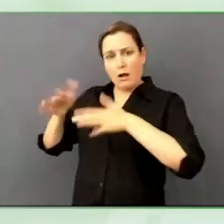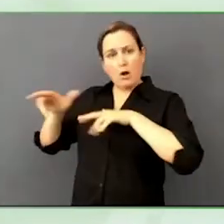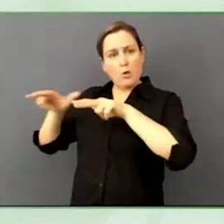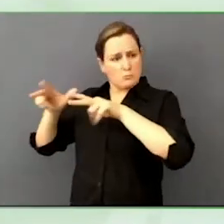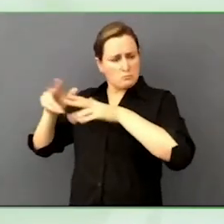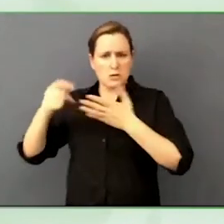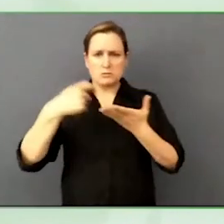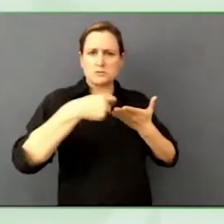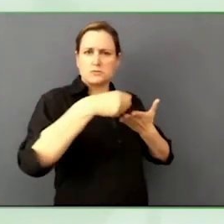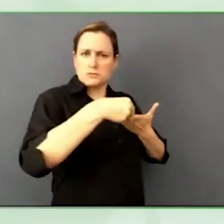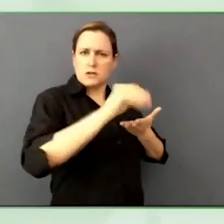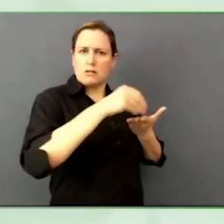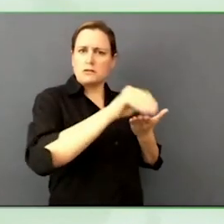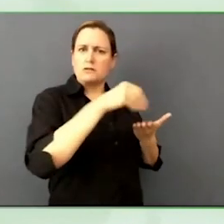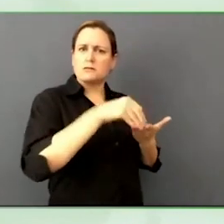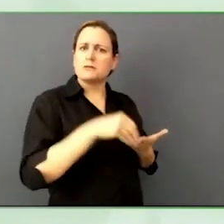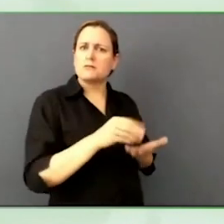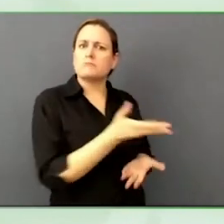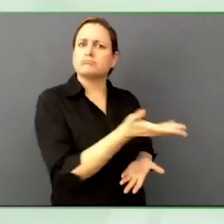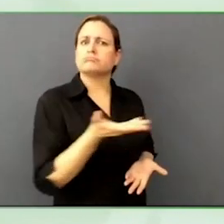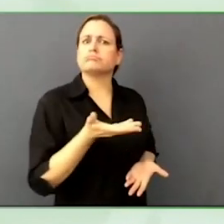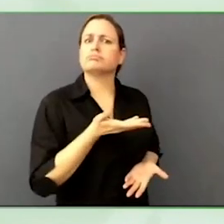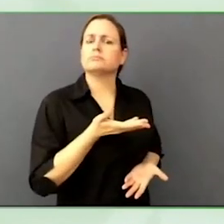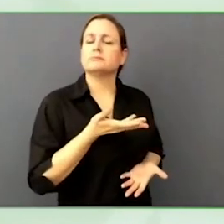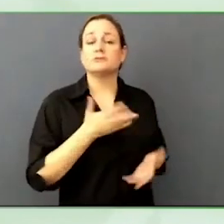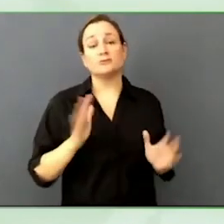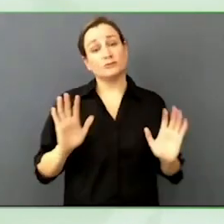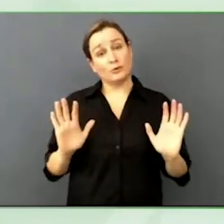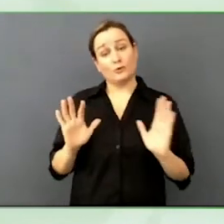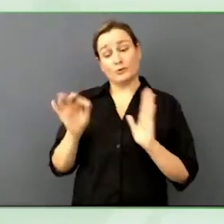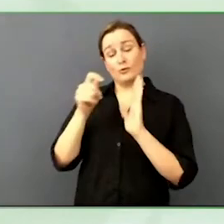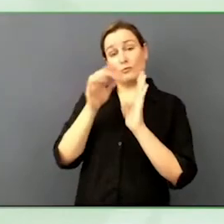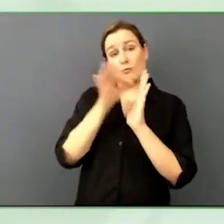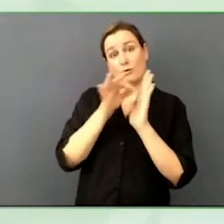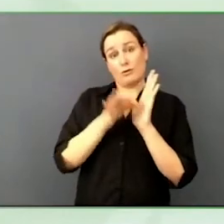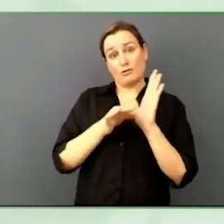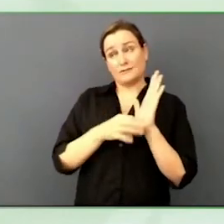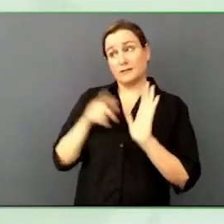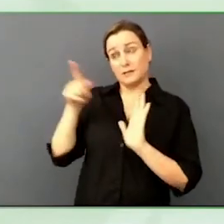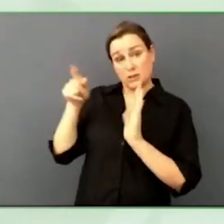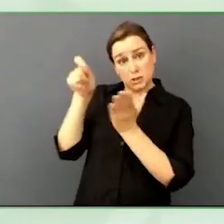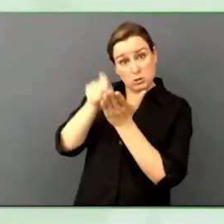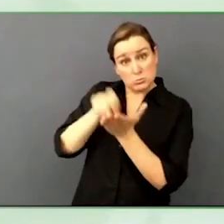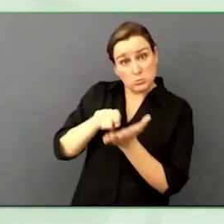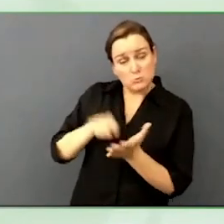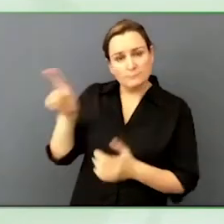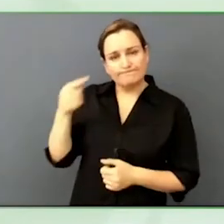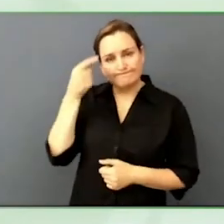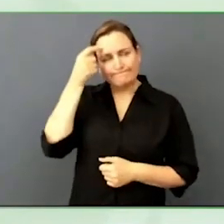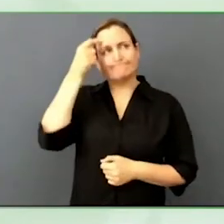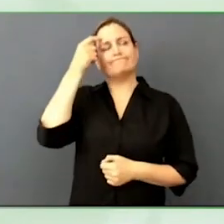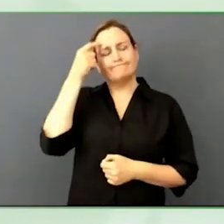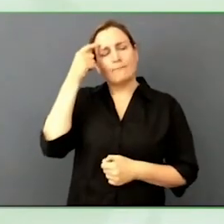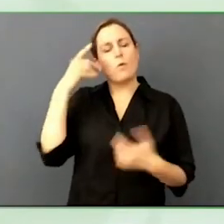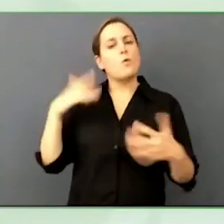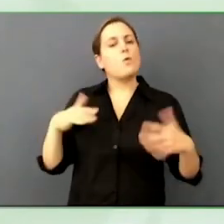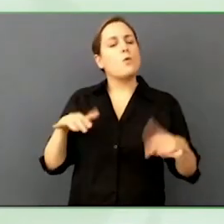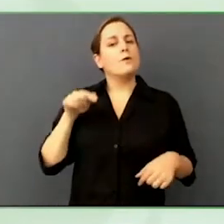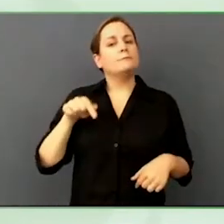So, to the policymakers, think more appreciative, think about economic impact and holistically how we can band together to create